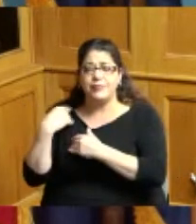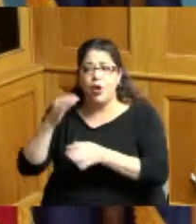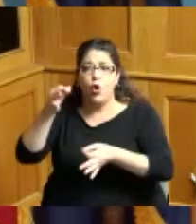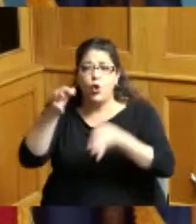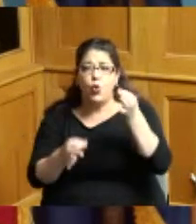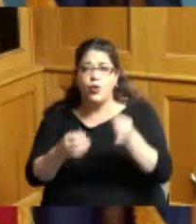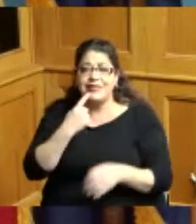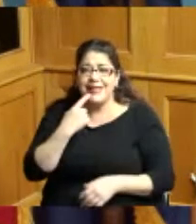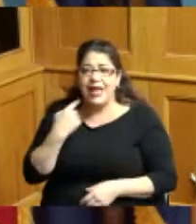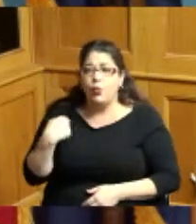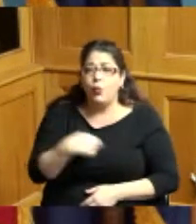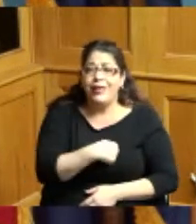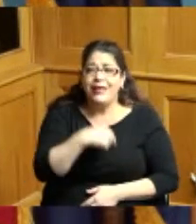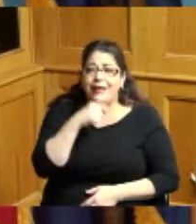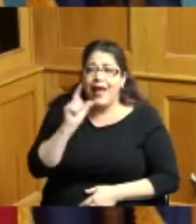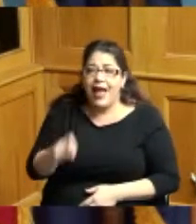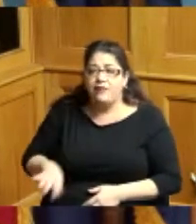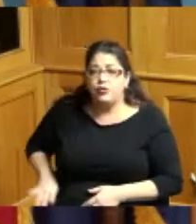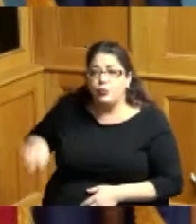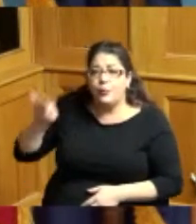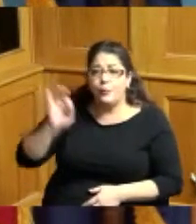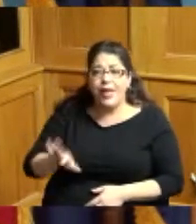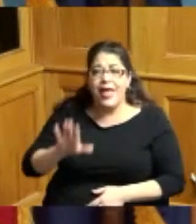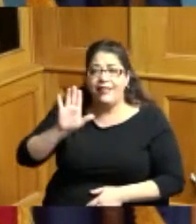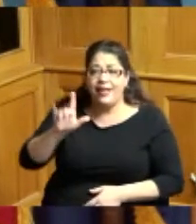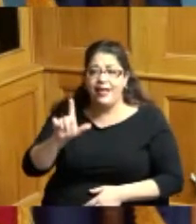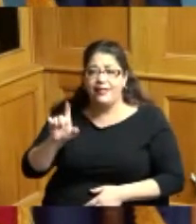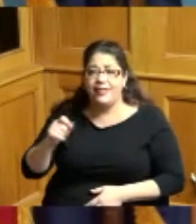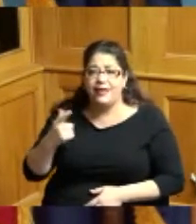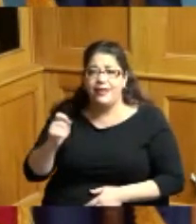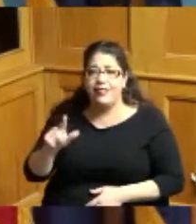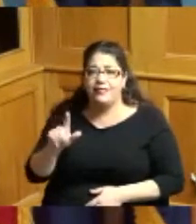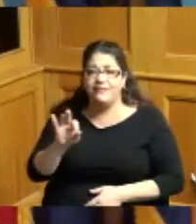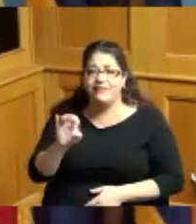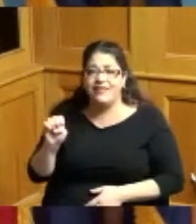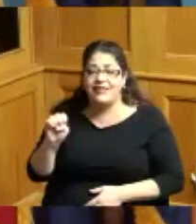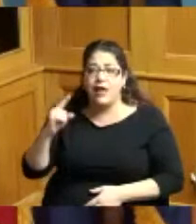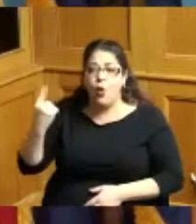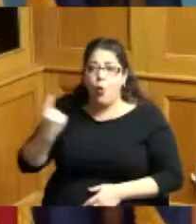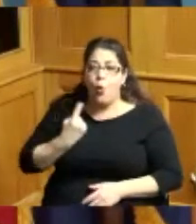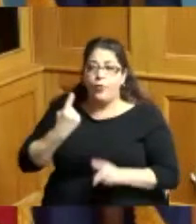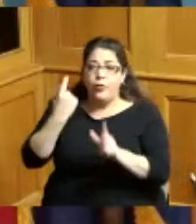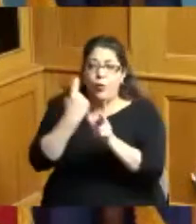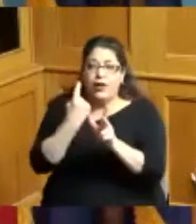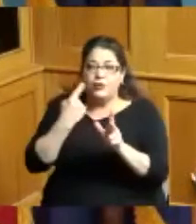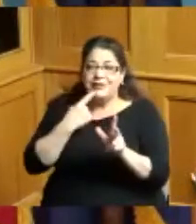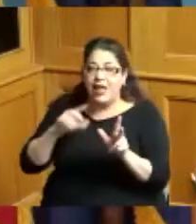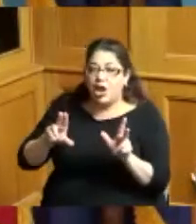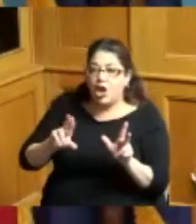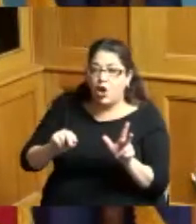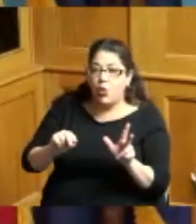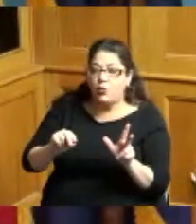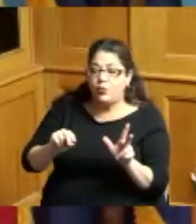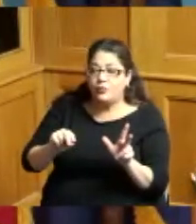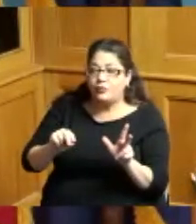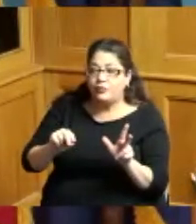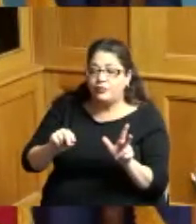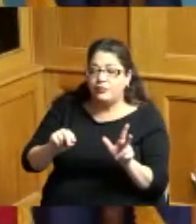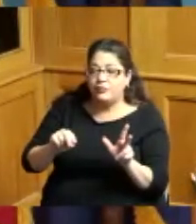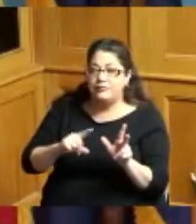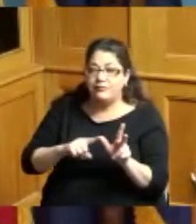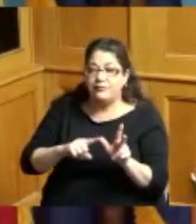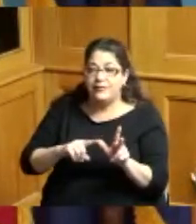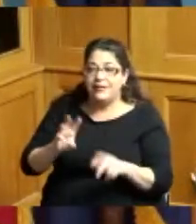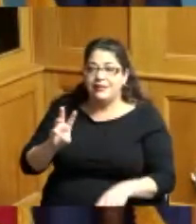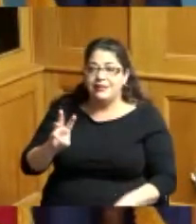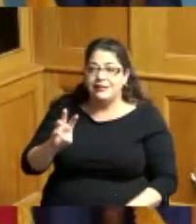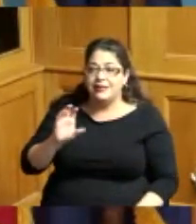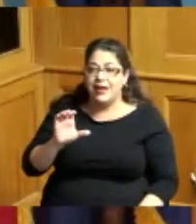have to pay their legal fees I was the only one on this board who voted no that amount was 660,000